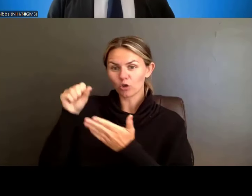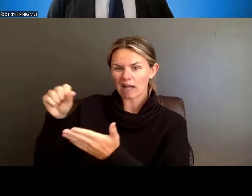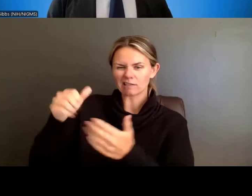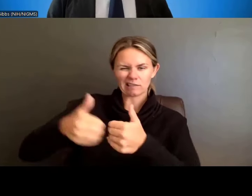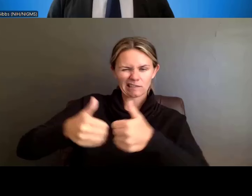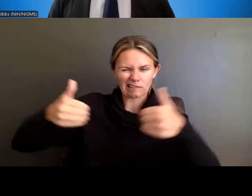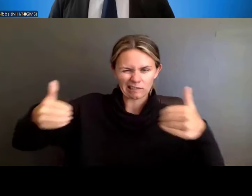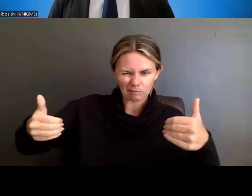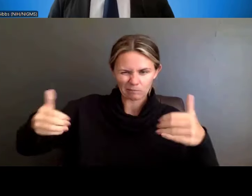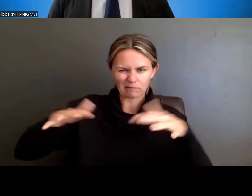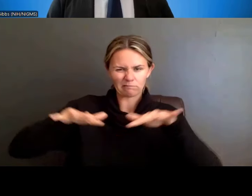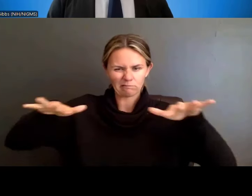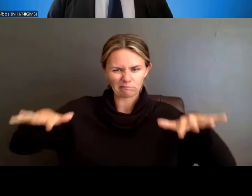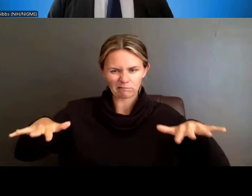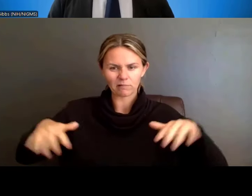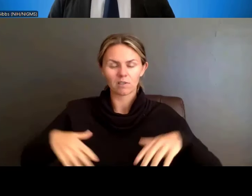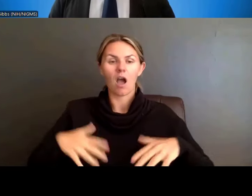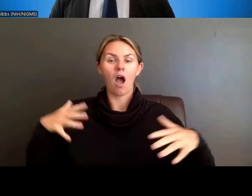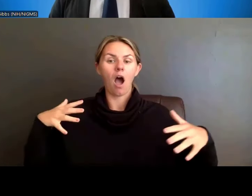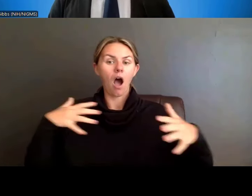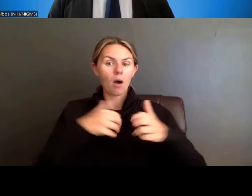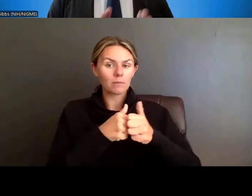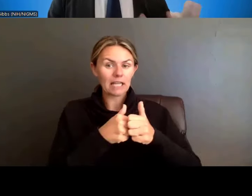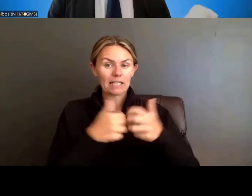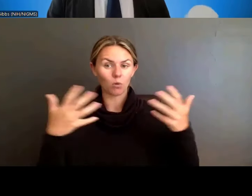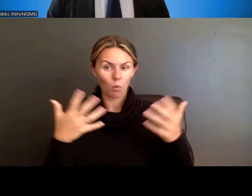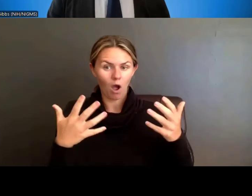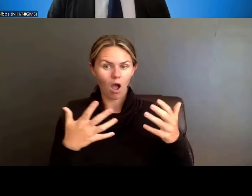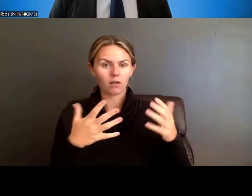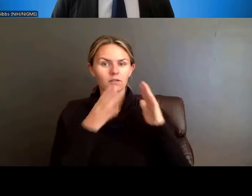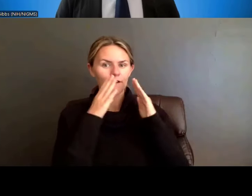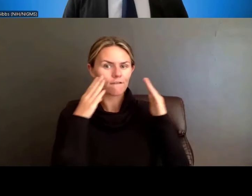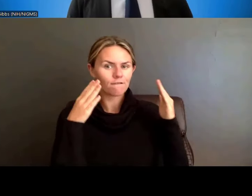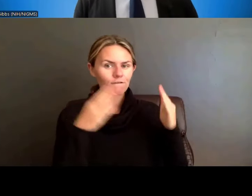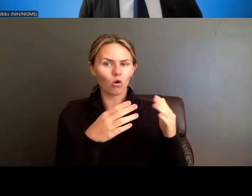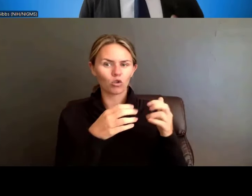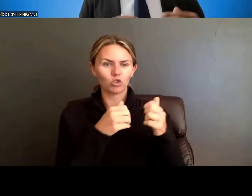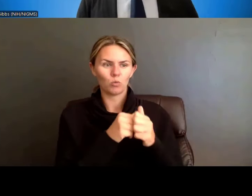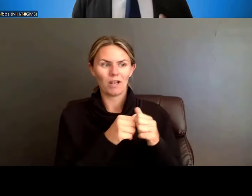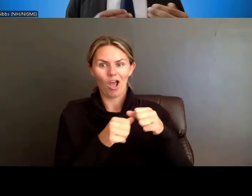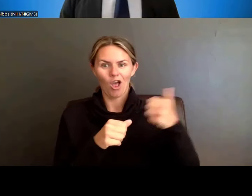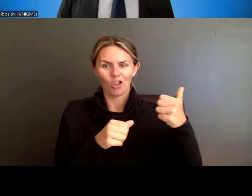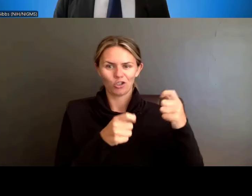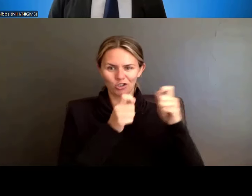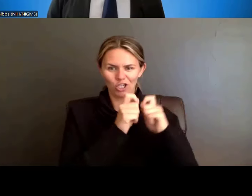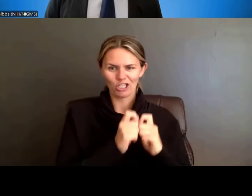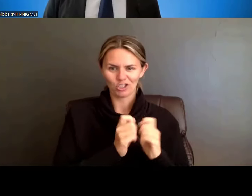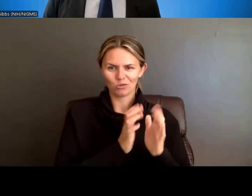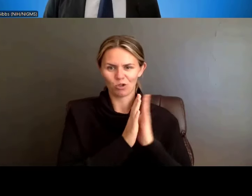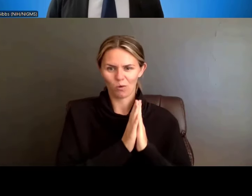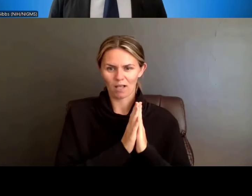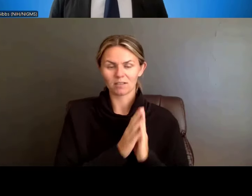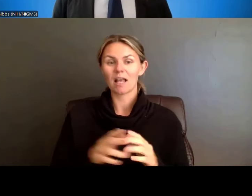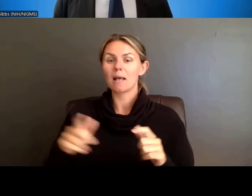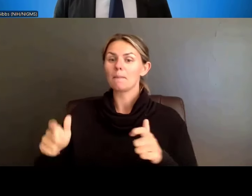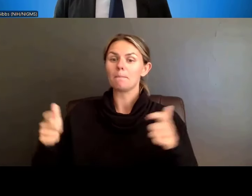again, only updates are to align with what is being asked, these other changes. But the major structural change is that the training